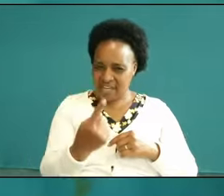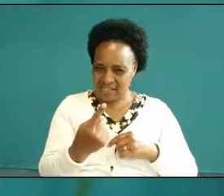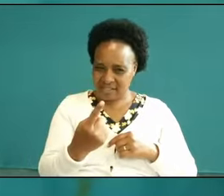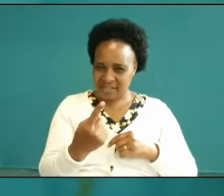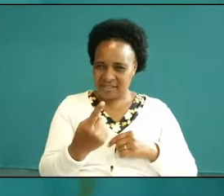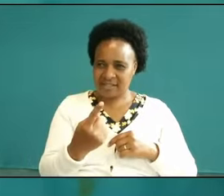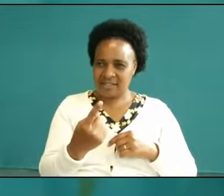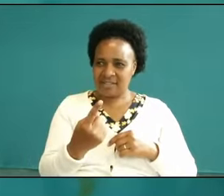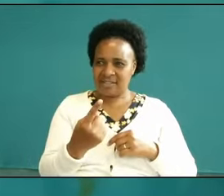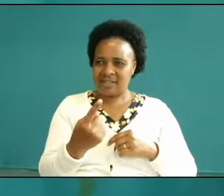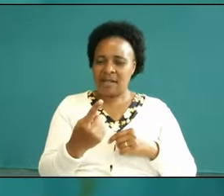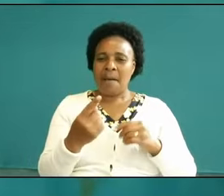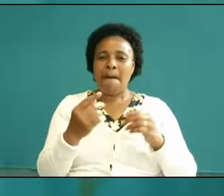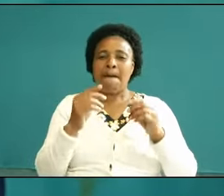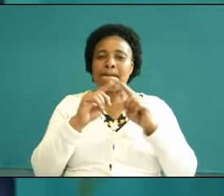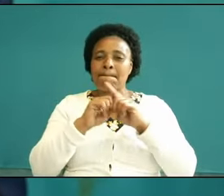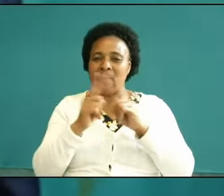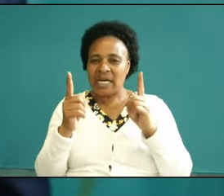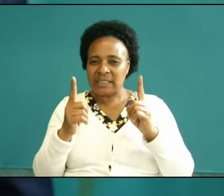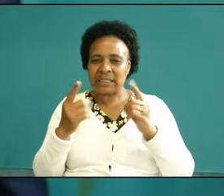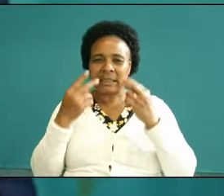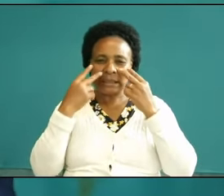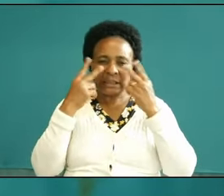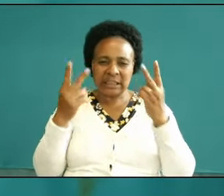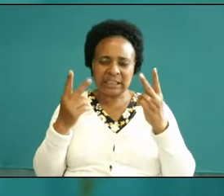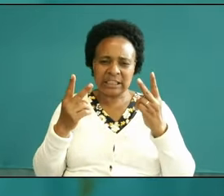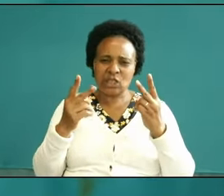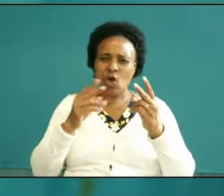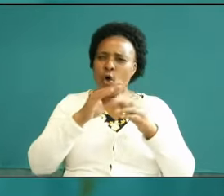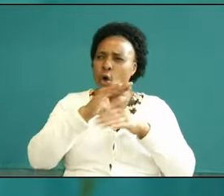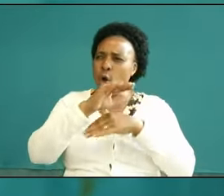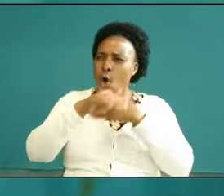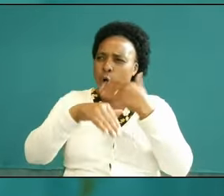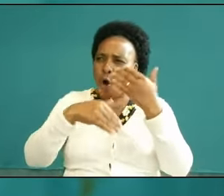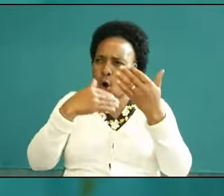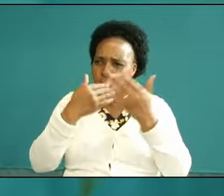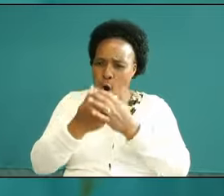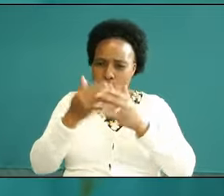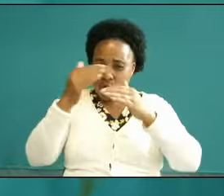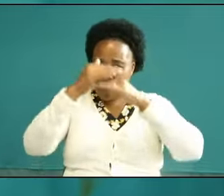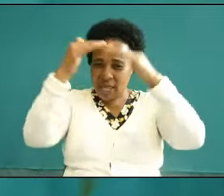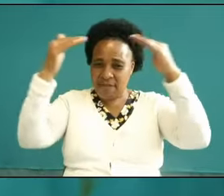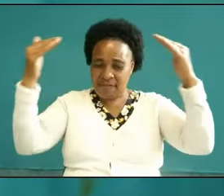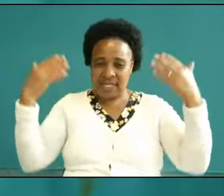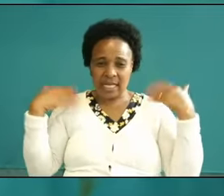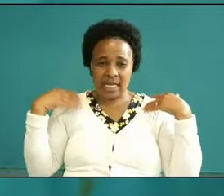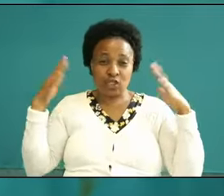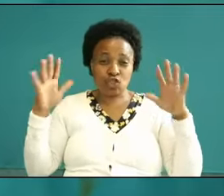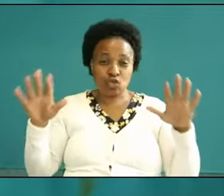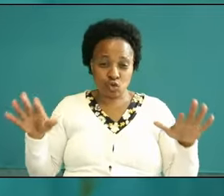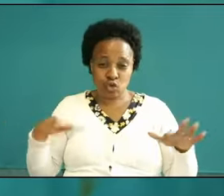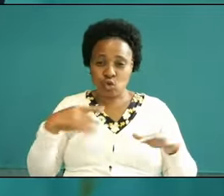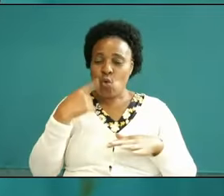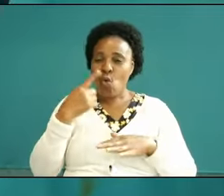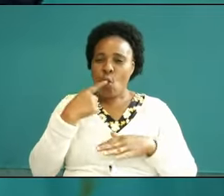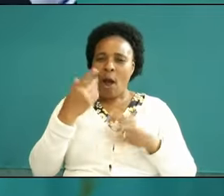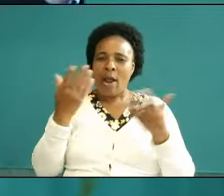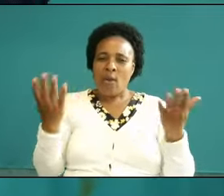the evil one but we shall we shall see the the vast host of heavenly Angels who are on our side